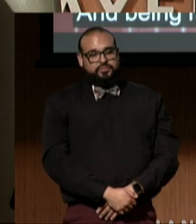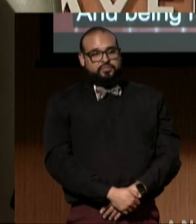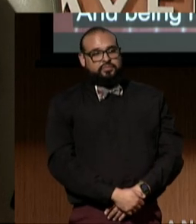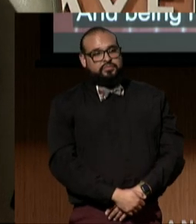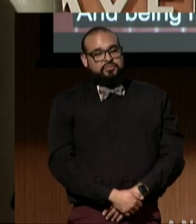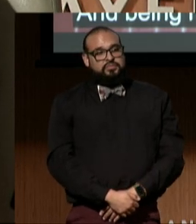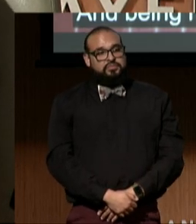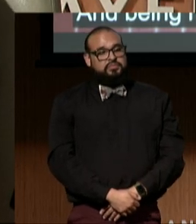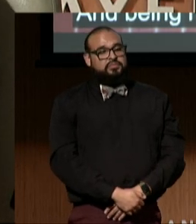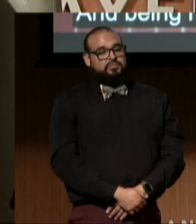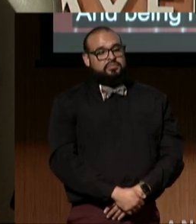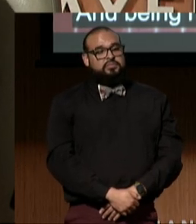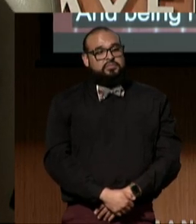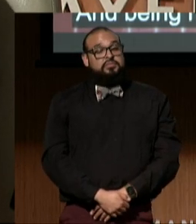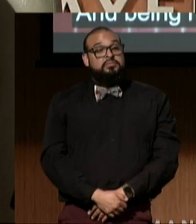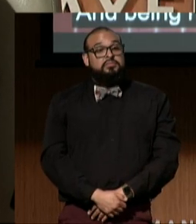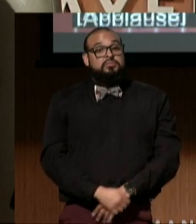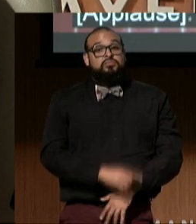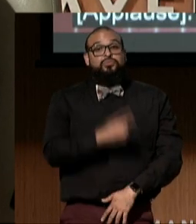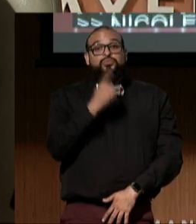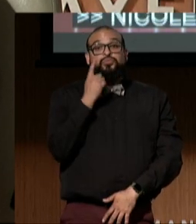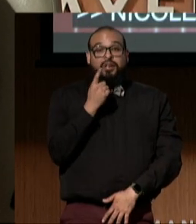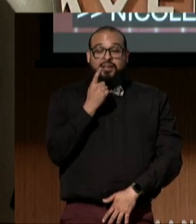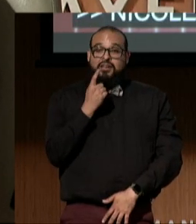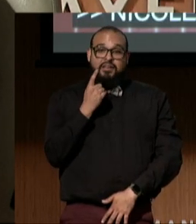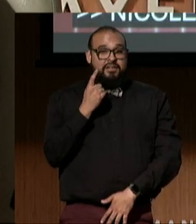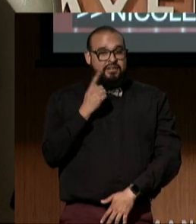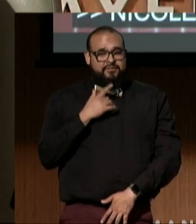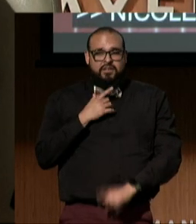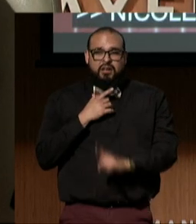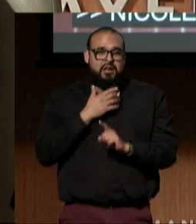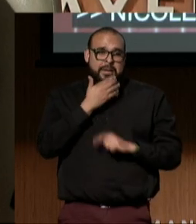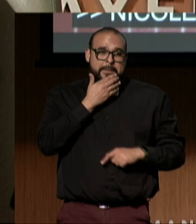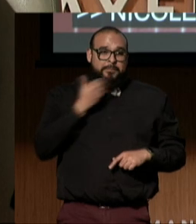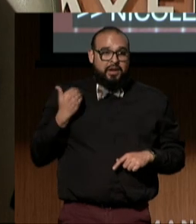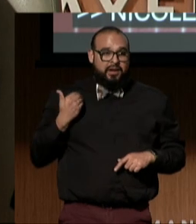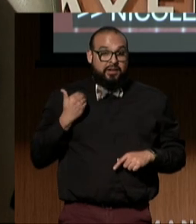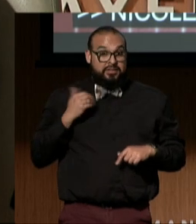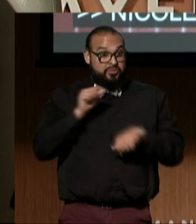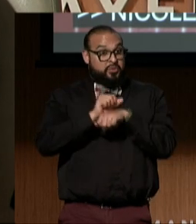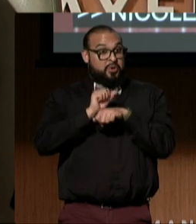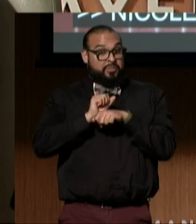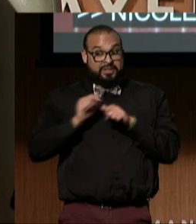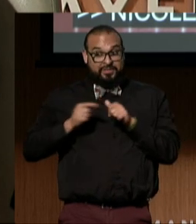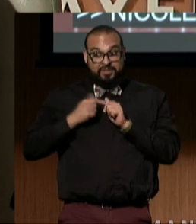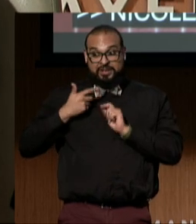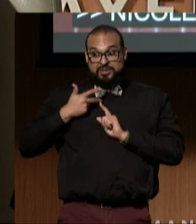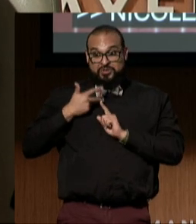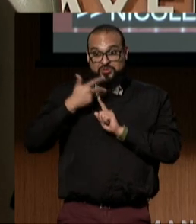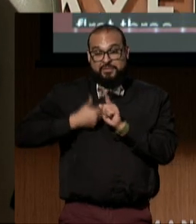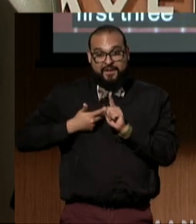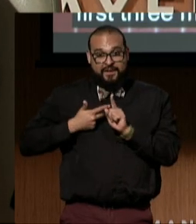One of the best things is, in my first three months, I have never once been posed here at DREDF